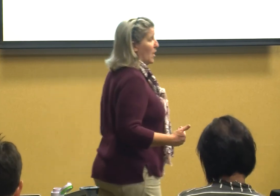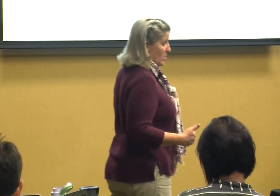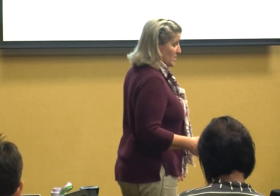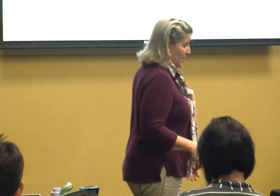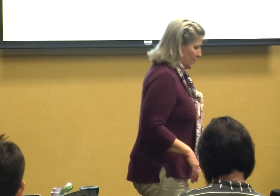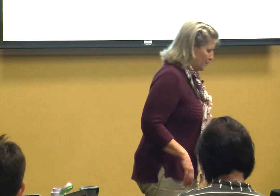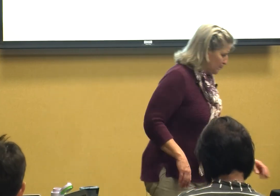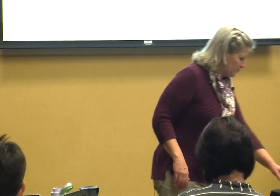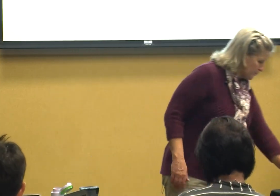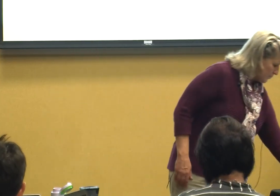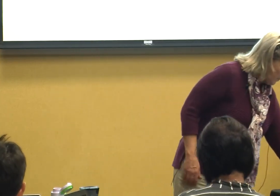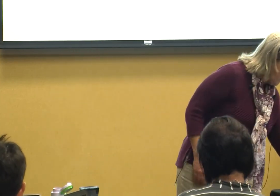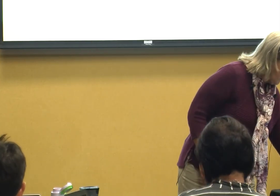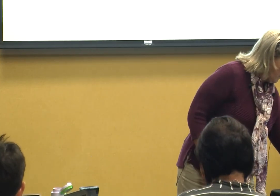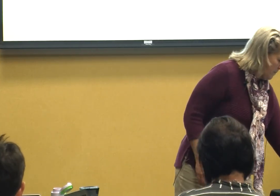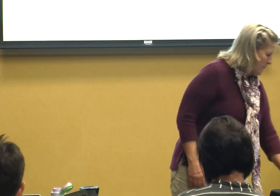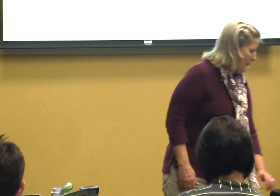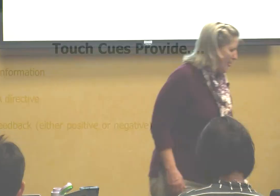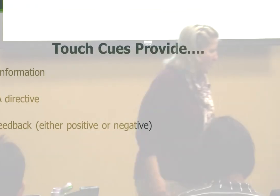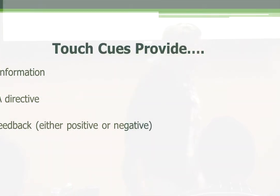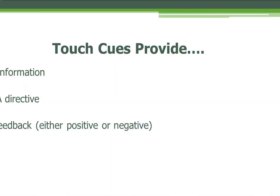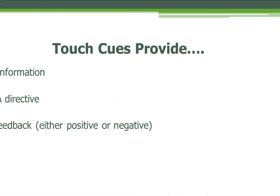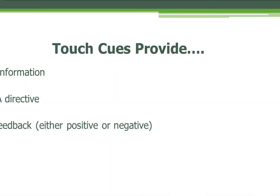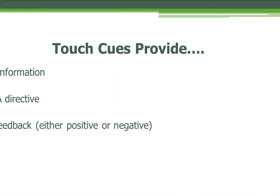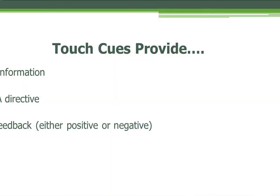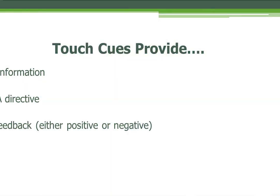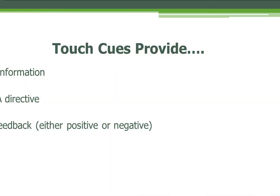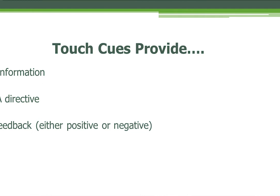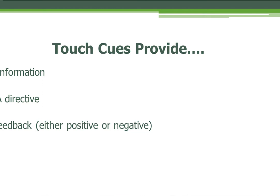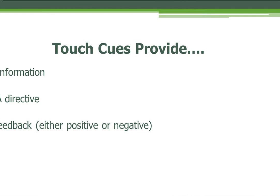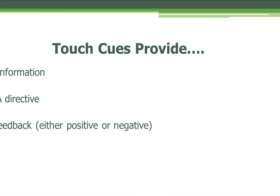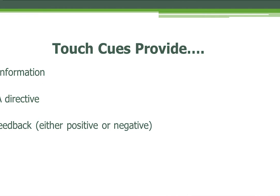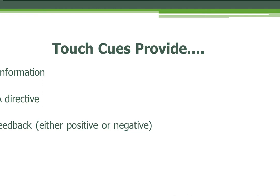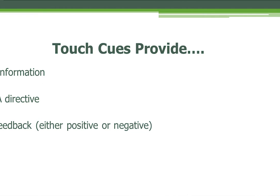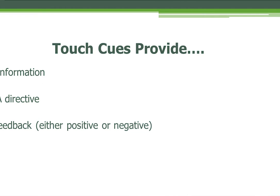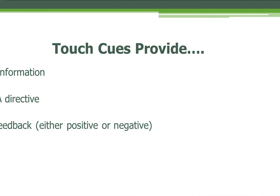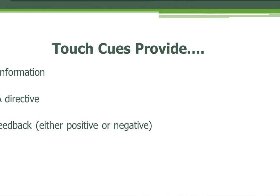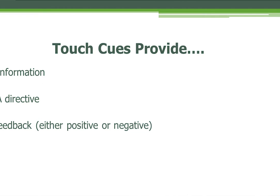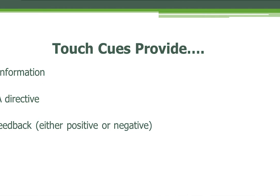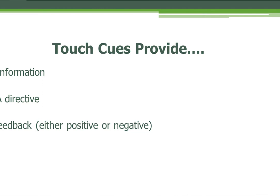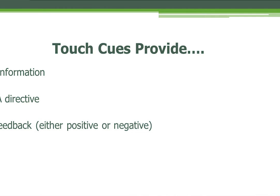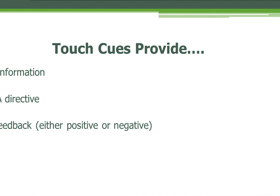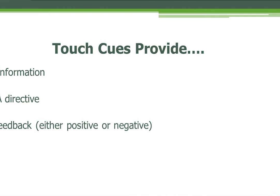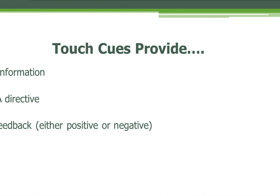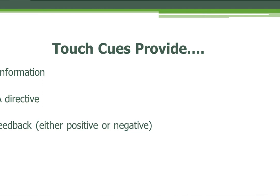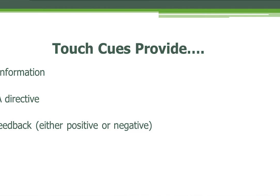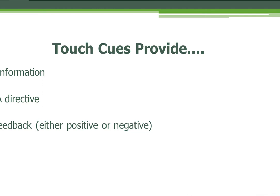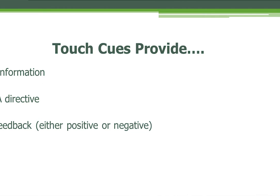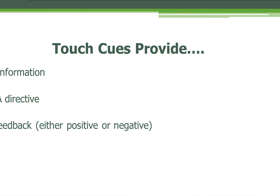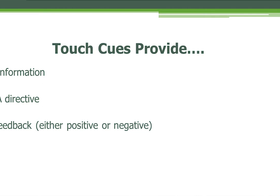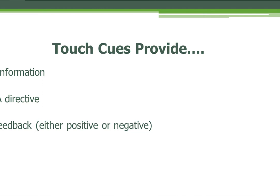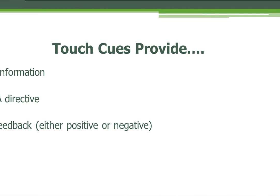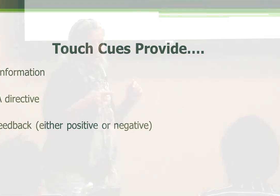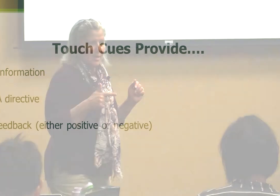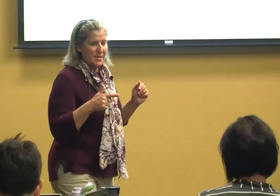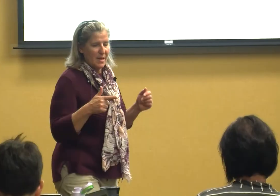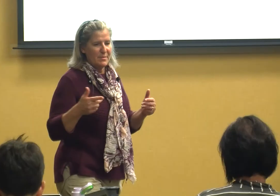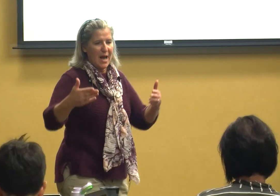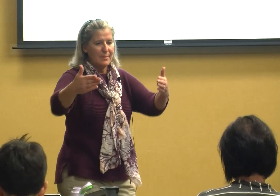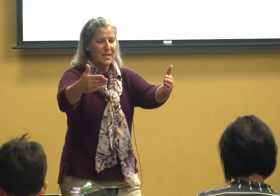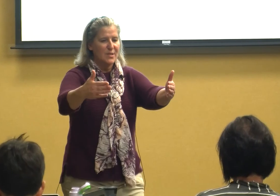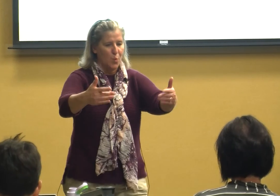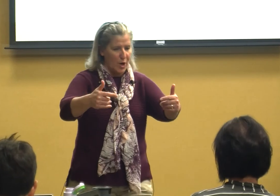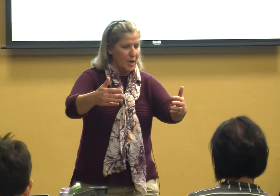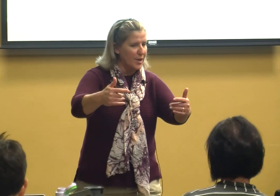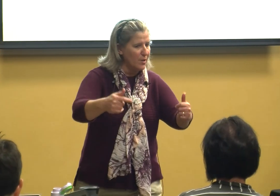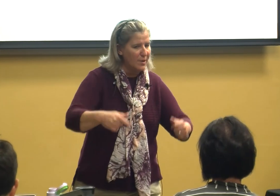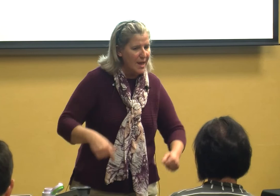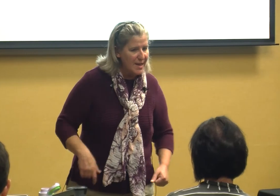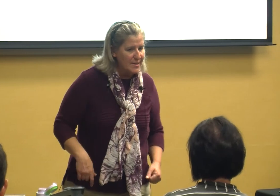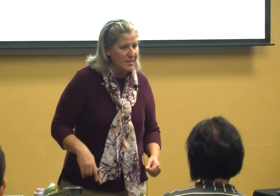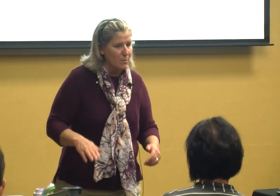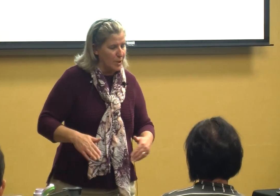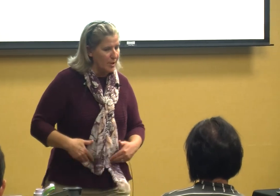honest with you touch cues provide information sometimes it's we're going to do this we're going